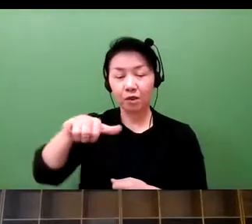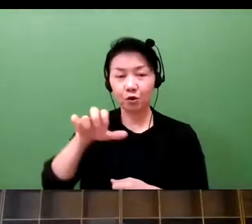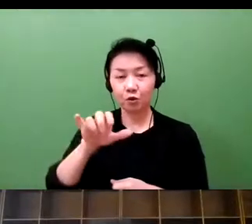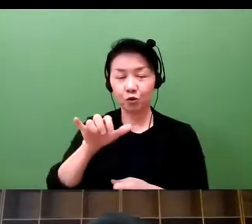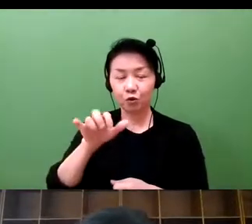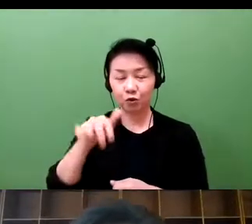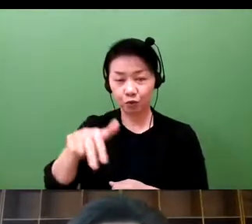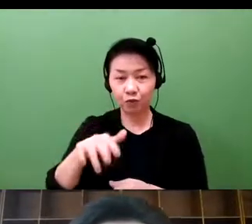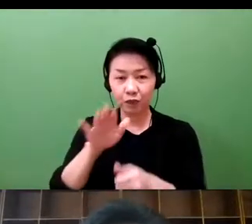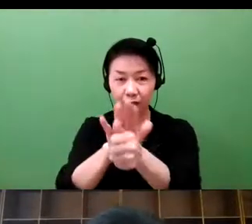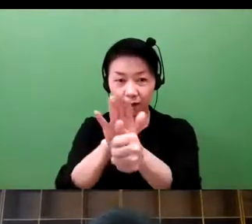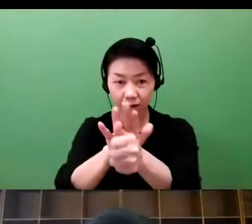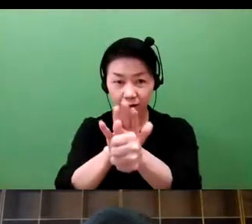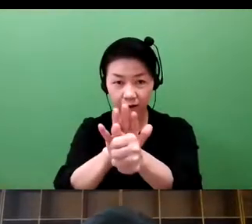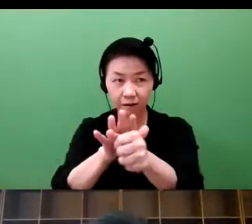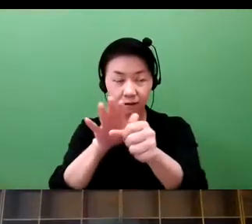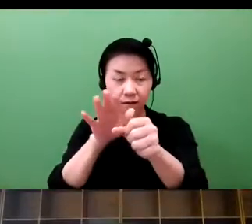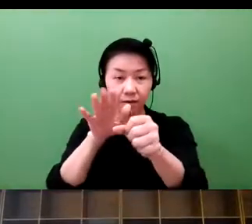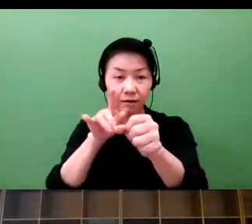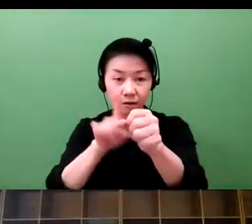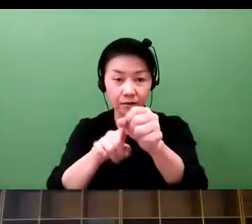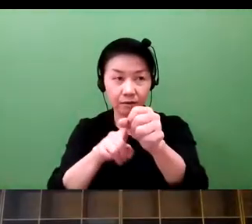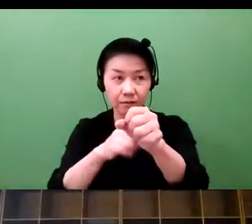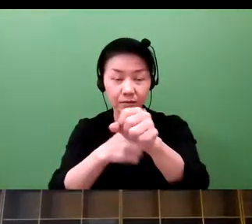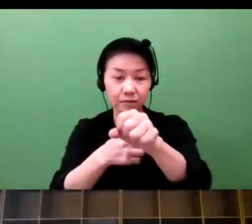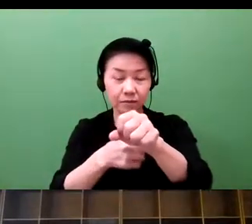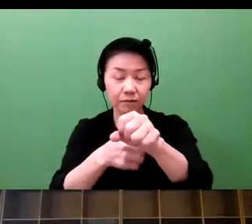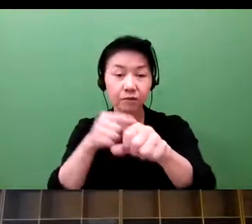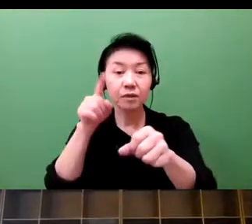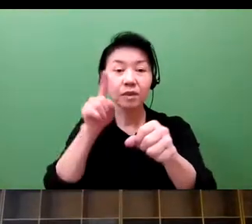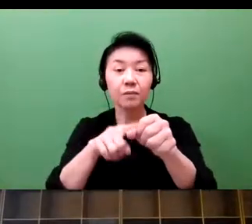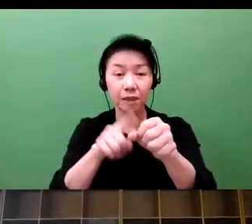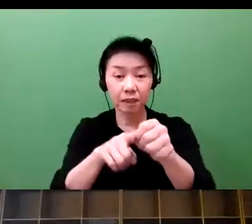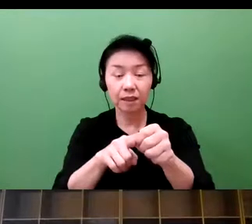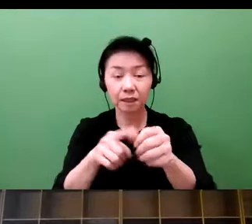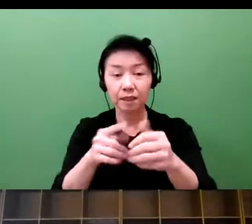are dedicated to health care and we will develop on our services based